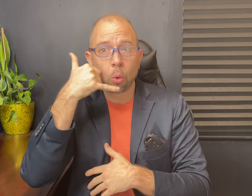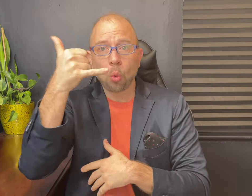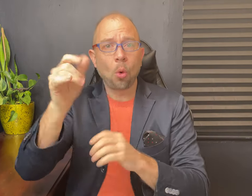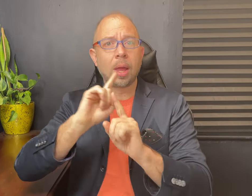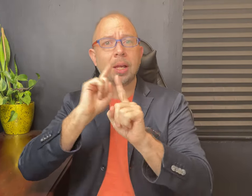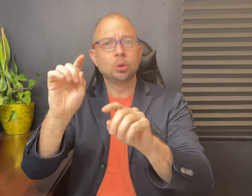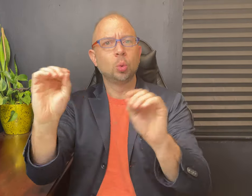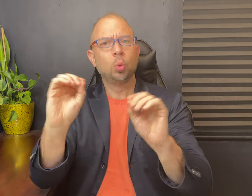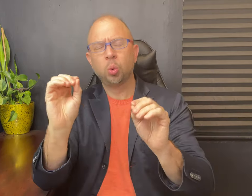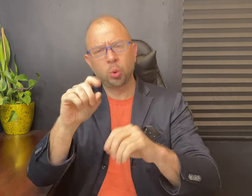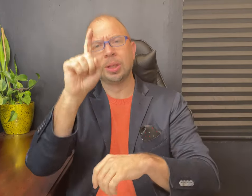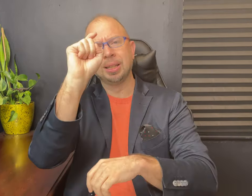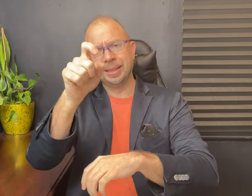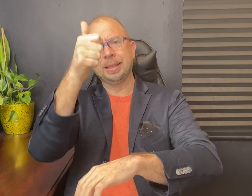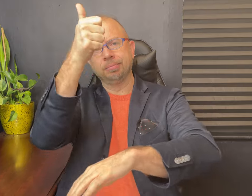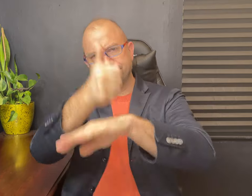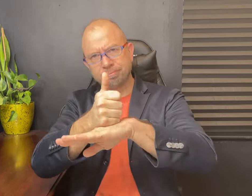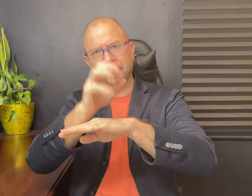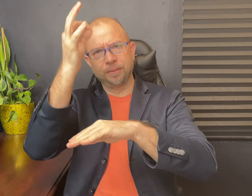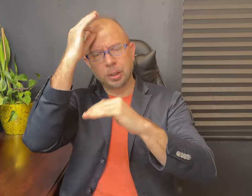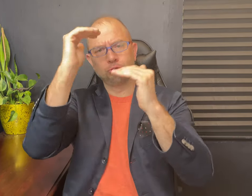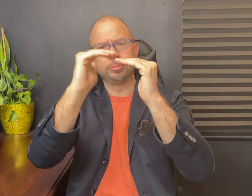furthering the need to establish it on a national level.